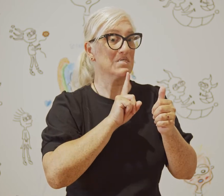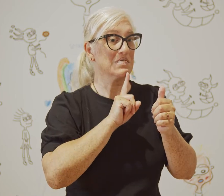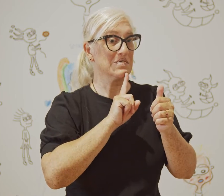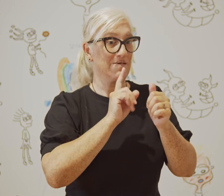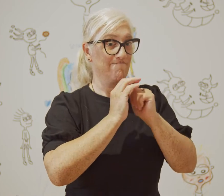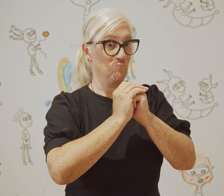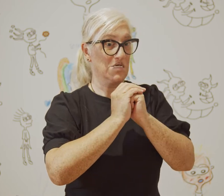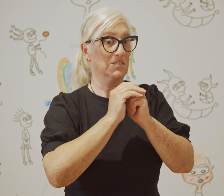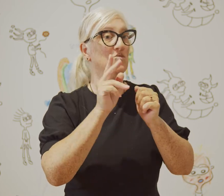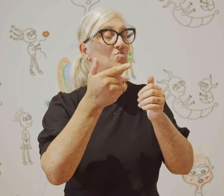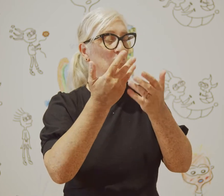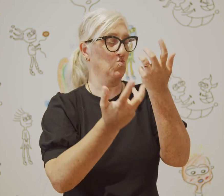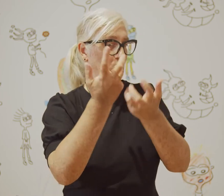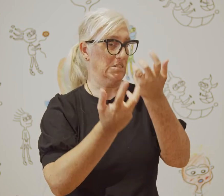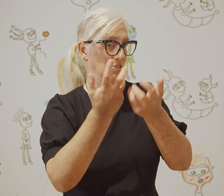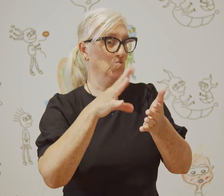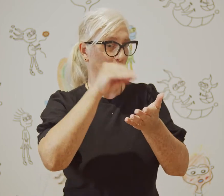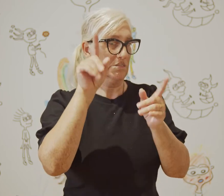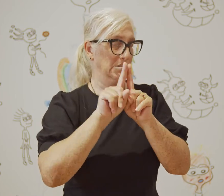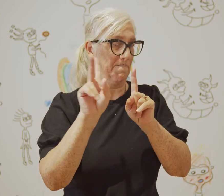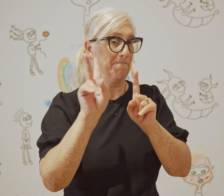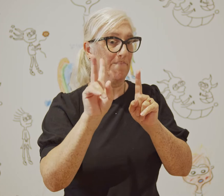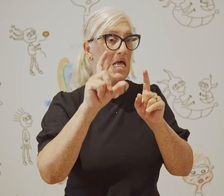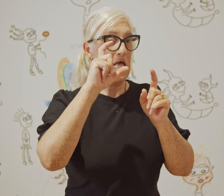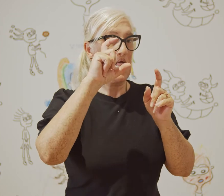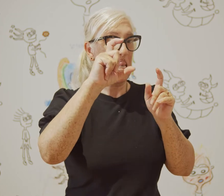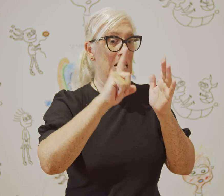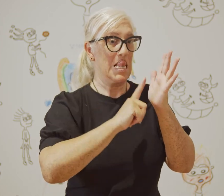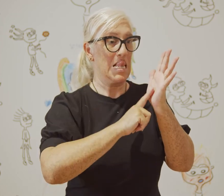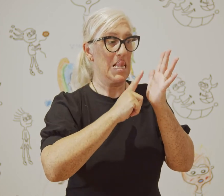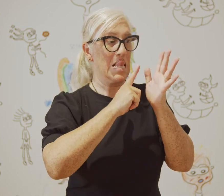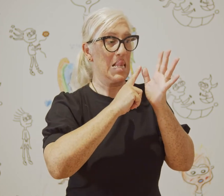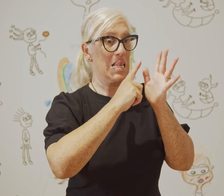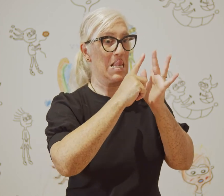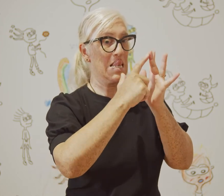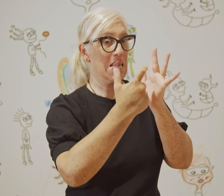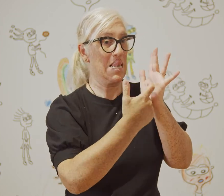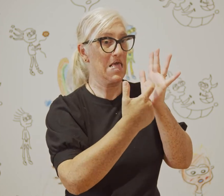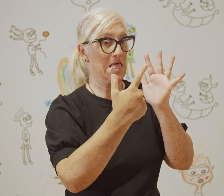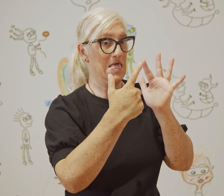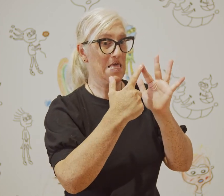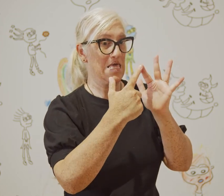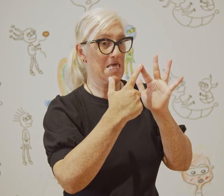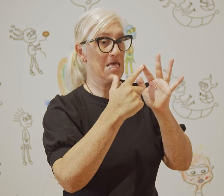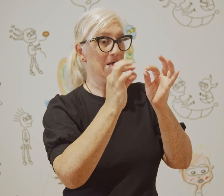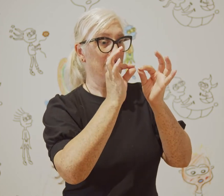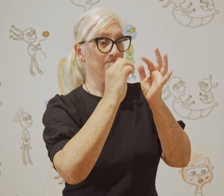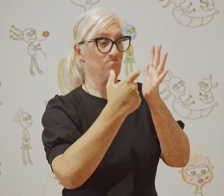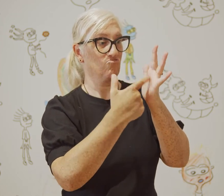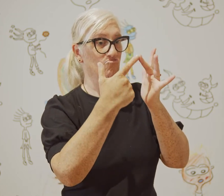with a hearing colleague that studied with me at Melbourne University by the name of Claire Bridge.